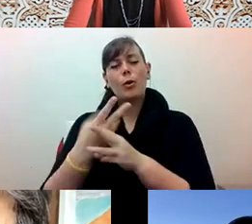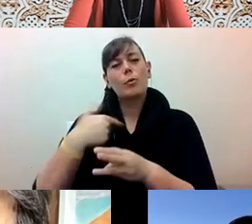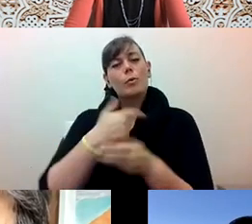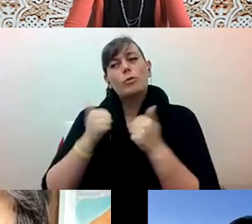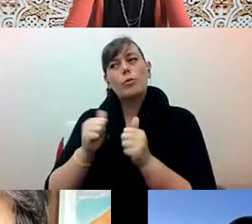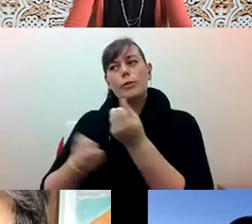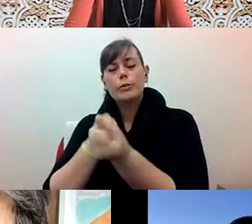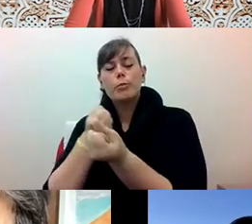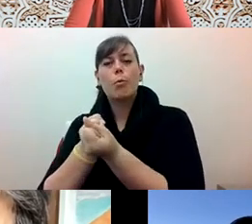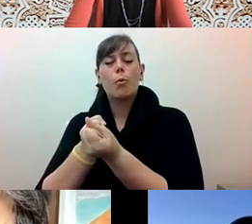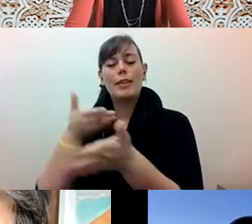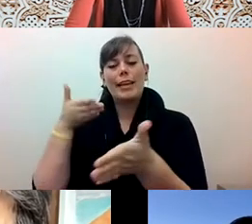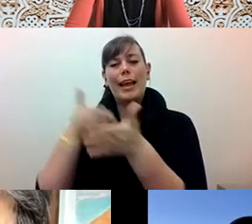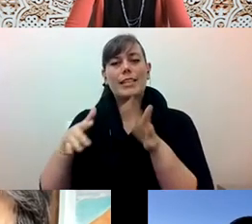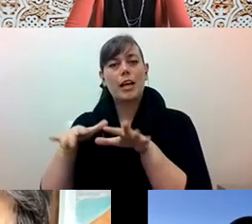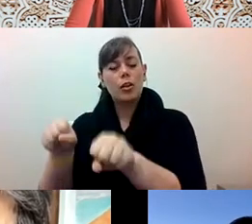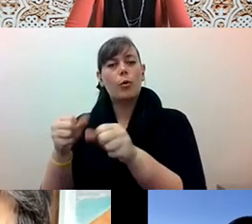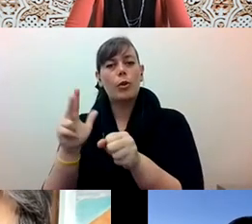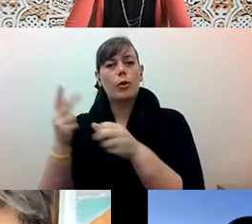Diane Fujino: In part, because of the Vietnam movement but also beyond that.